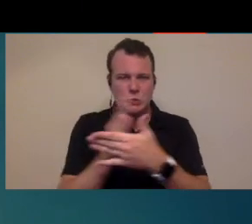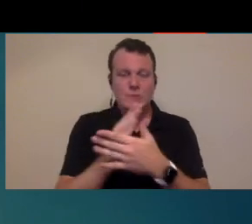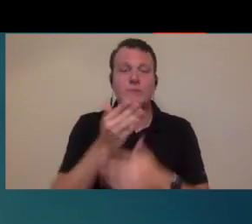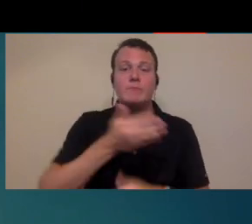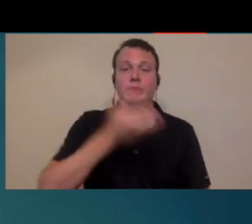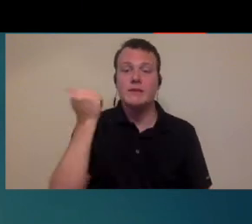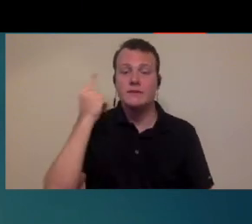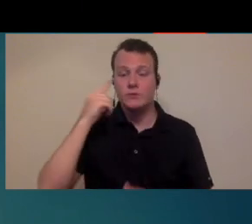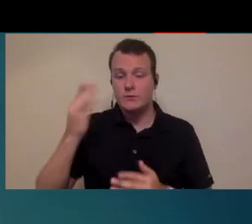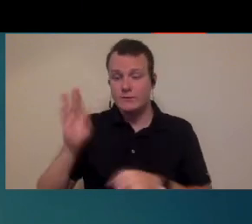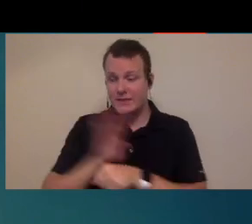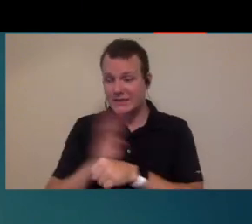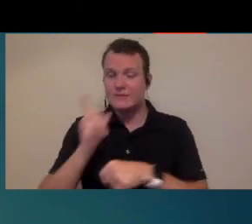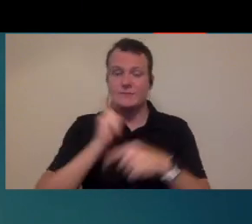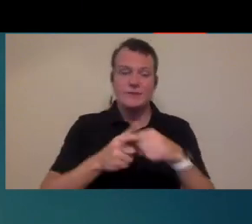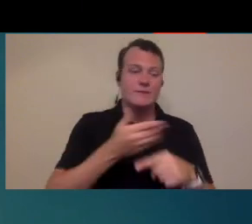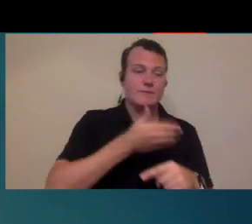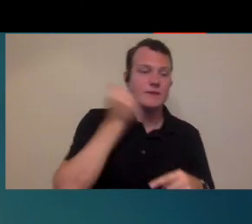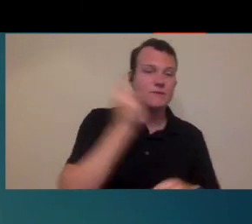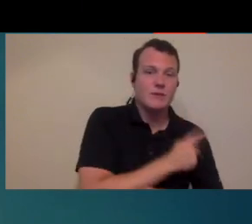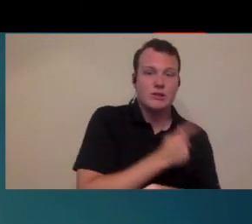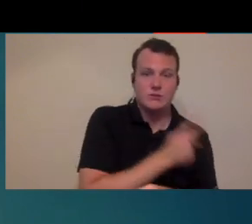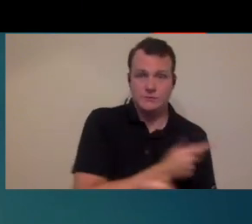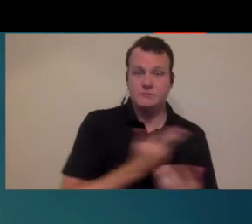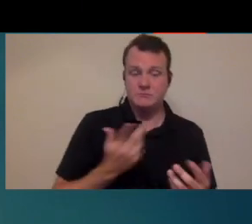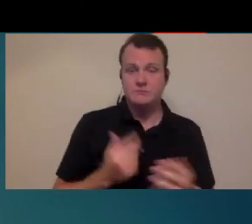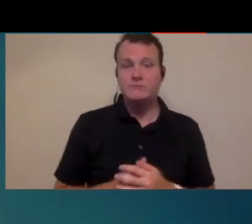your business and best for your patients but then the question came up to tell